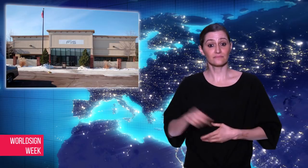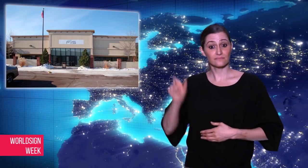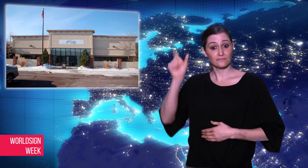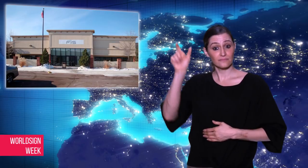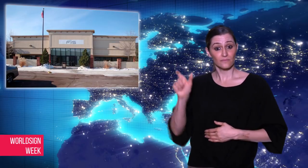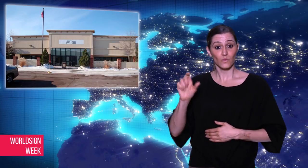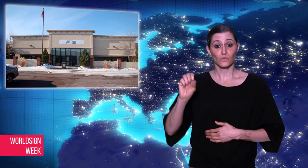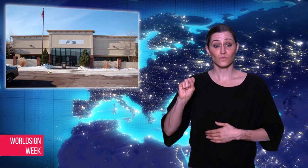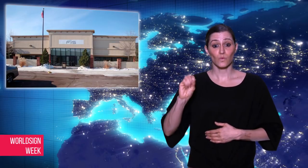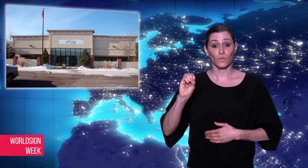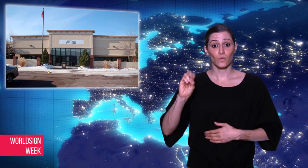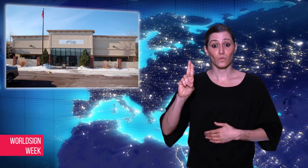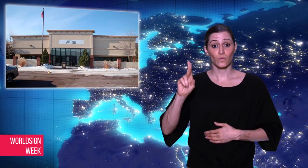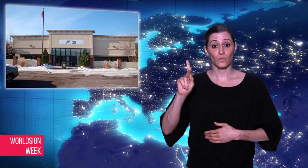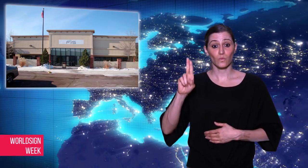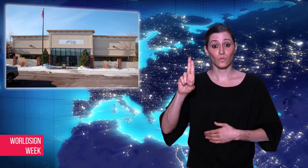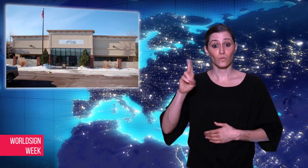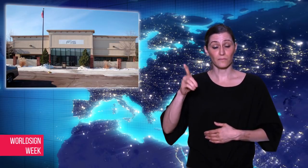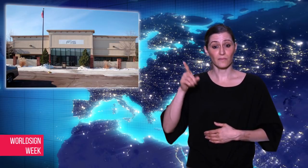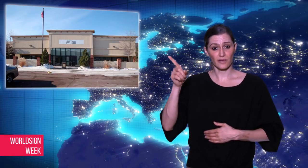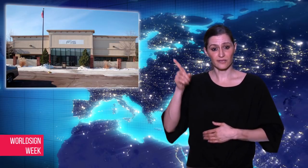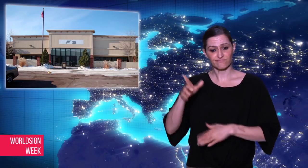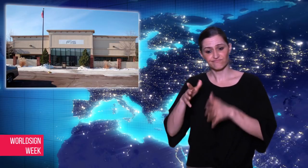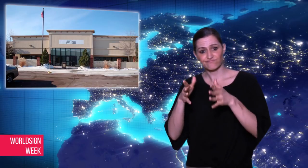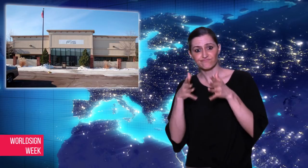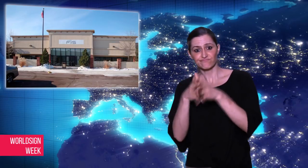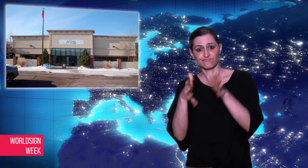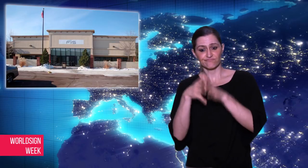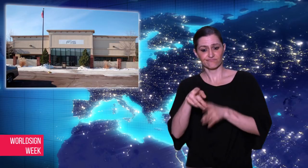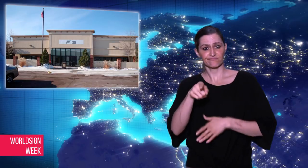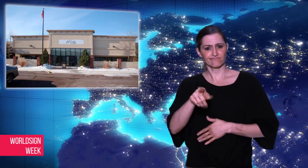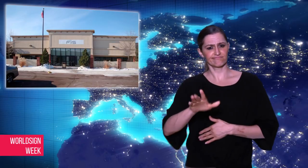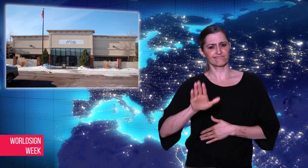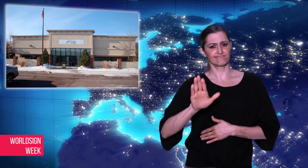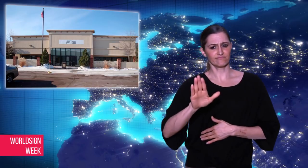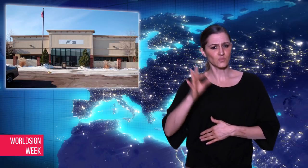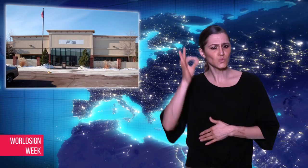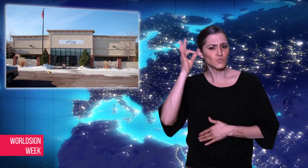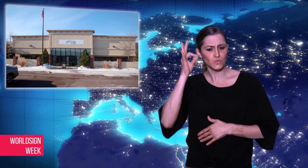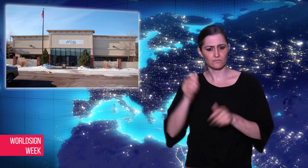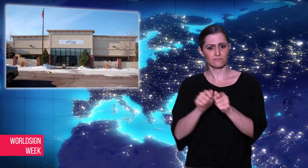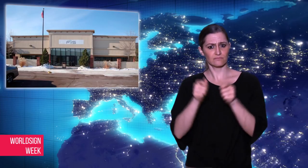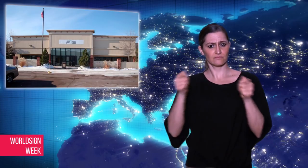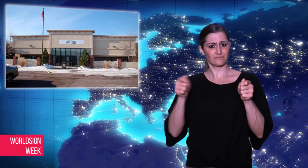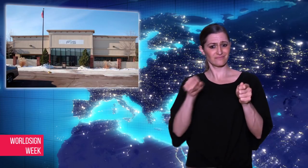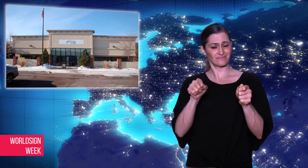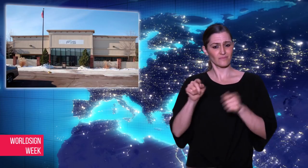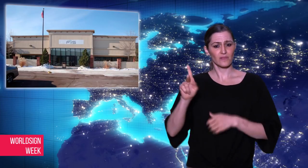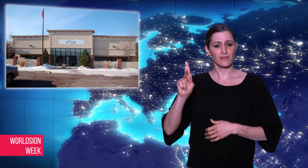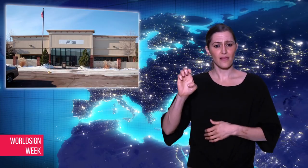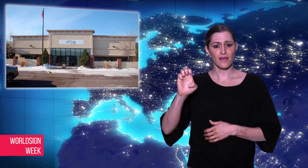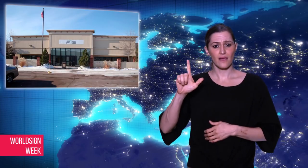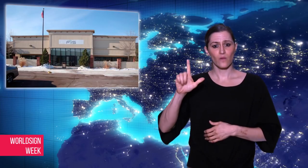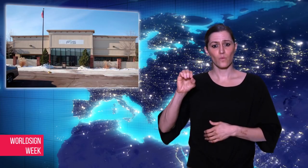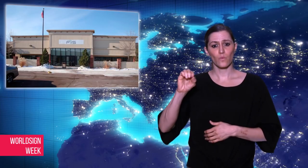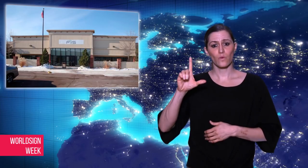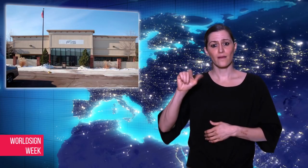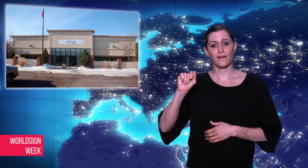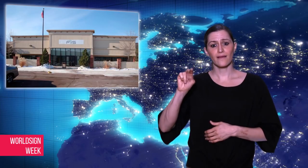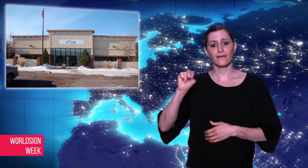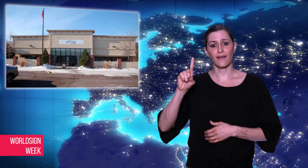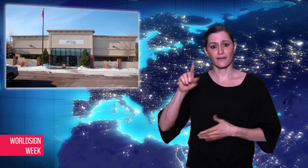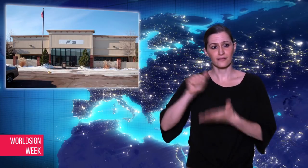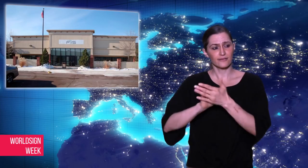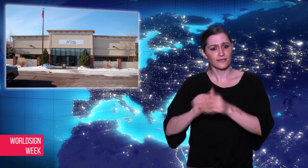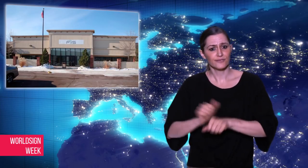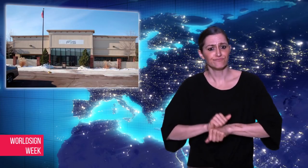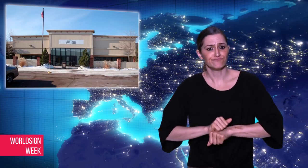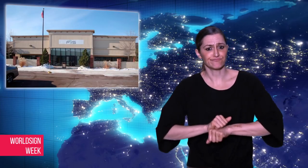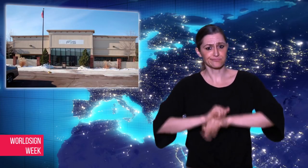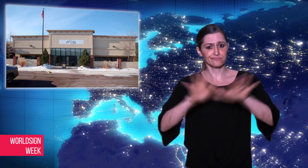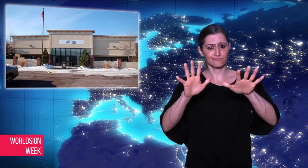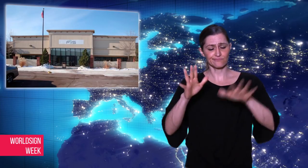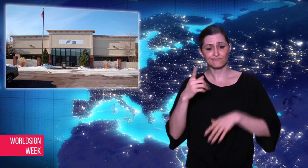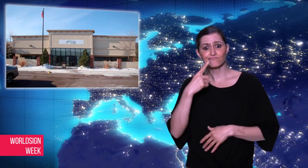Soukup stated in the Keloland news story "This is